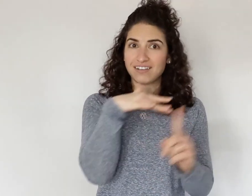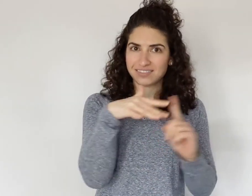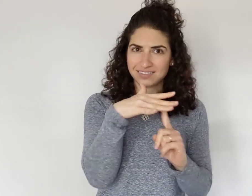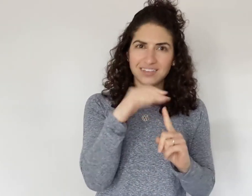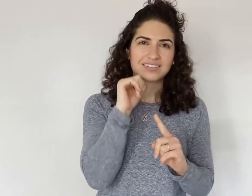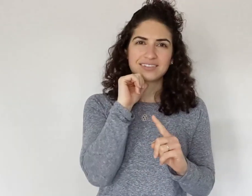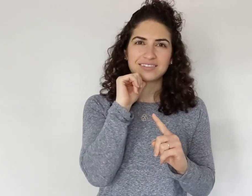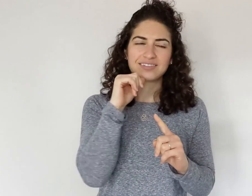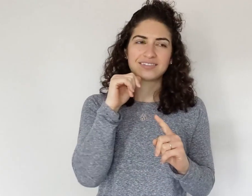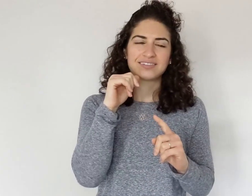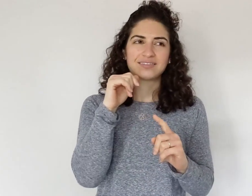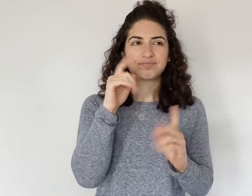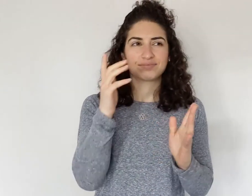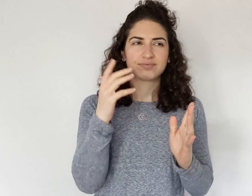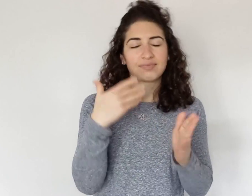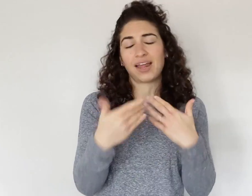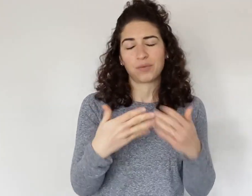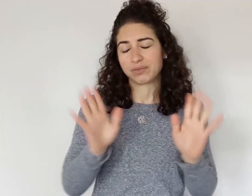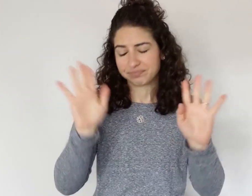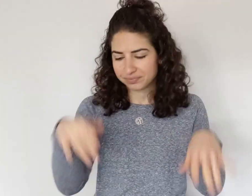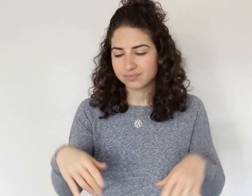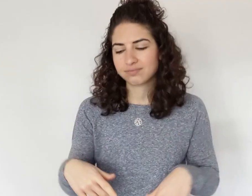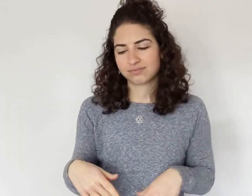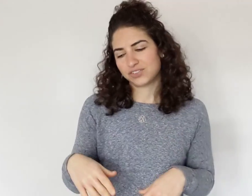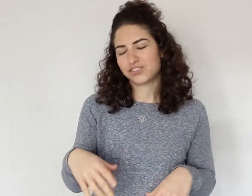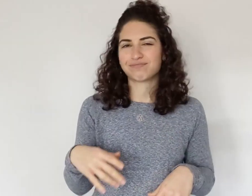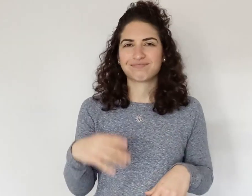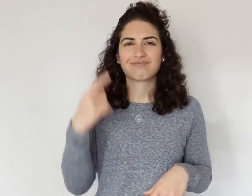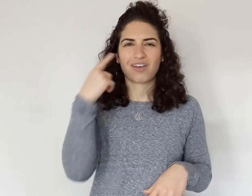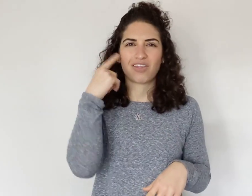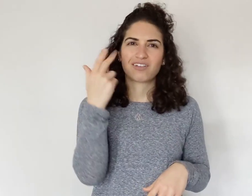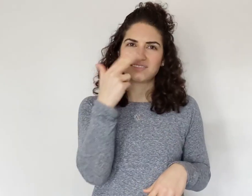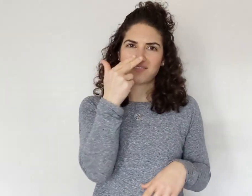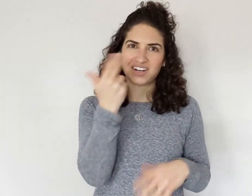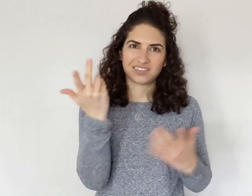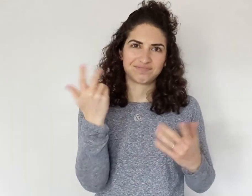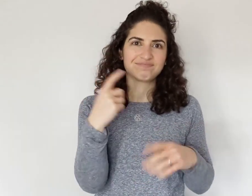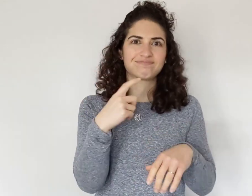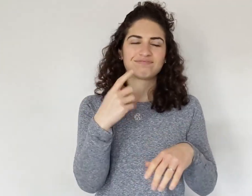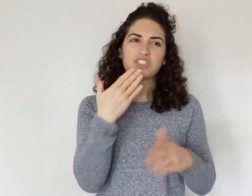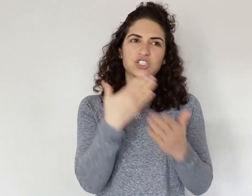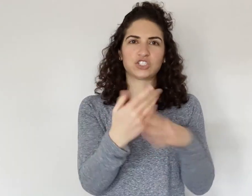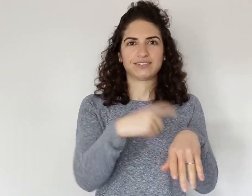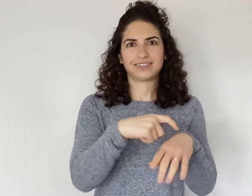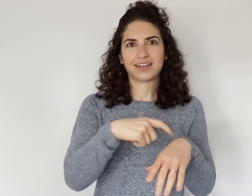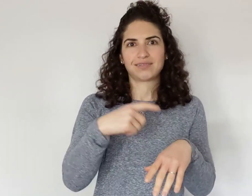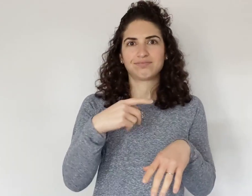different context... It's... Anyway, I thought it would be, you know, a funny and good